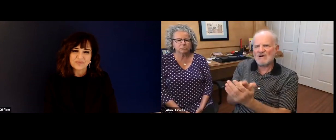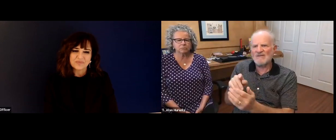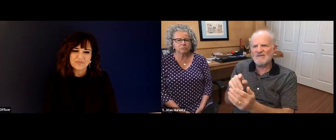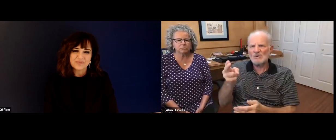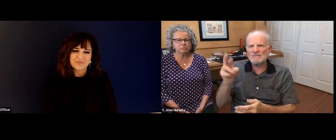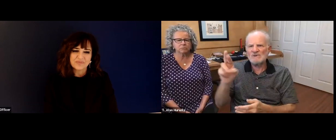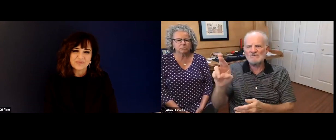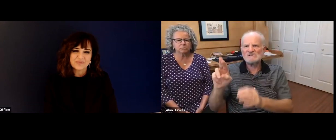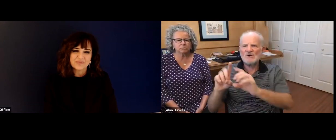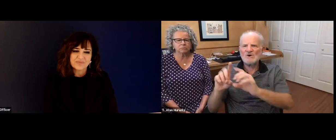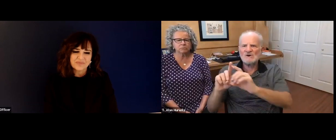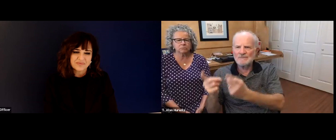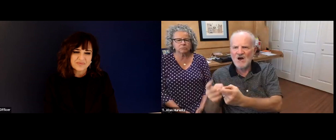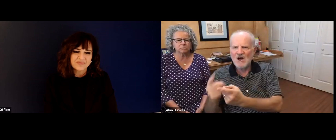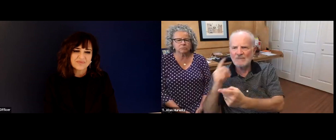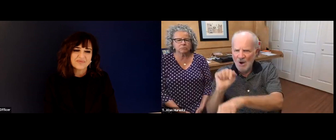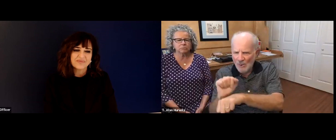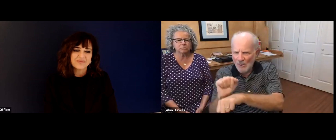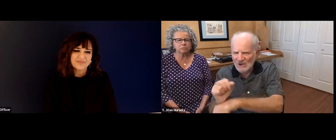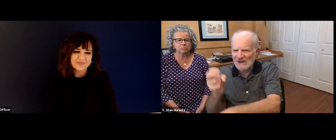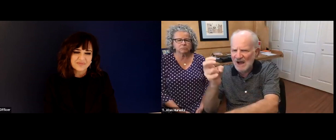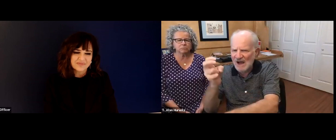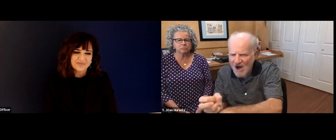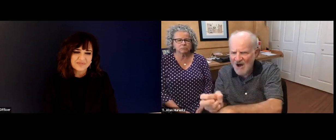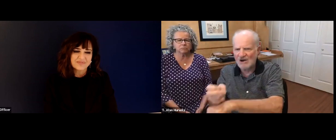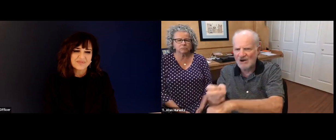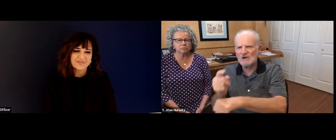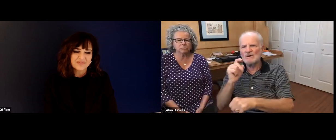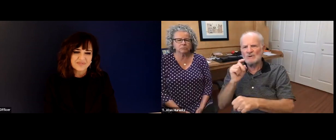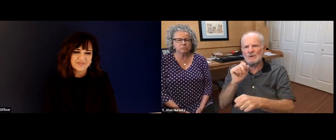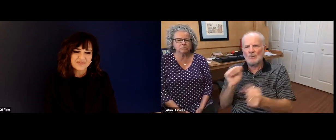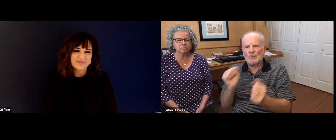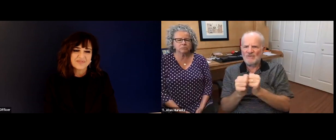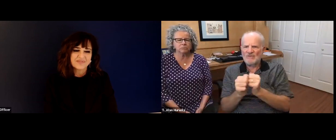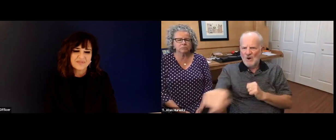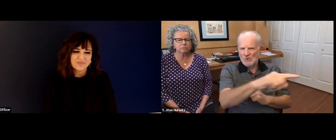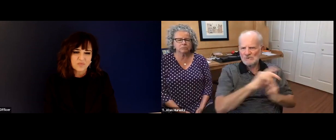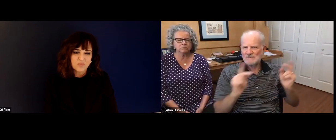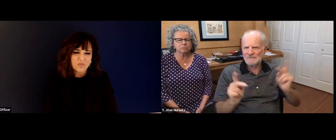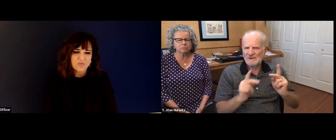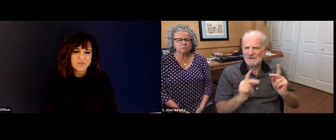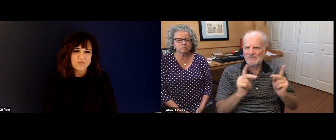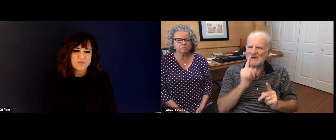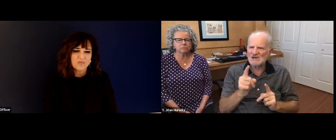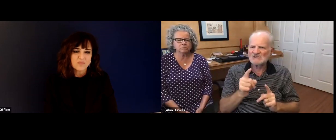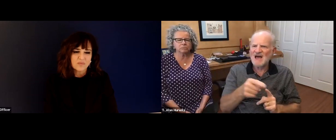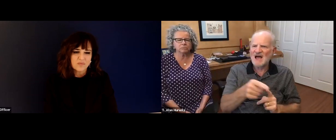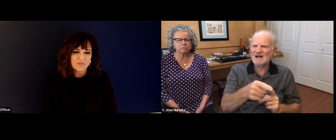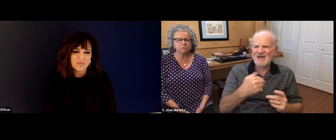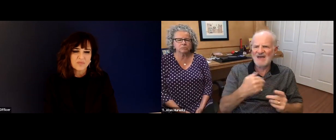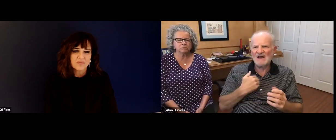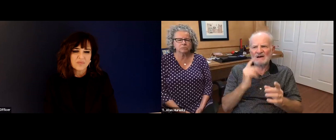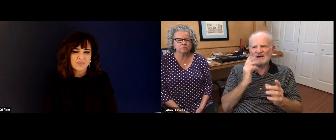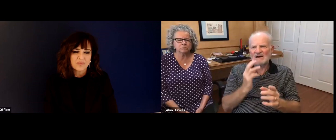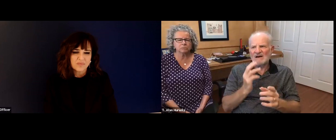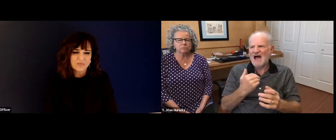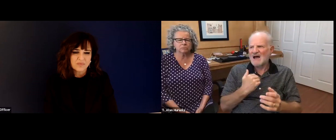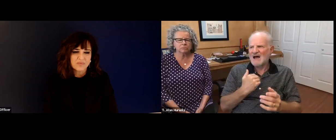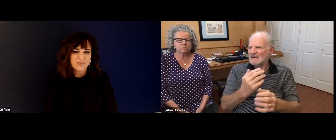Which means, of course, laying people off, that is never easy. Again, I want to applaud the human resources department for